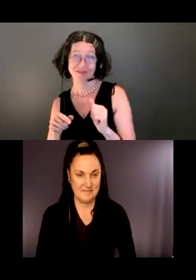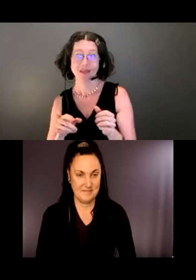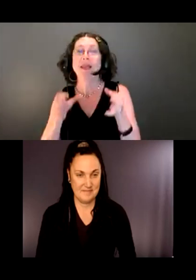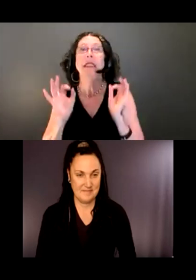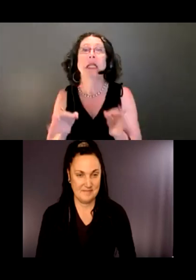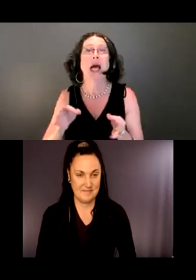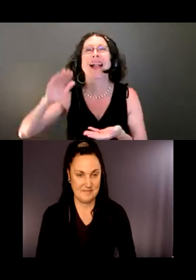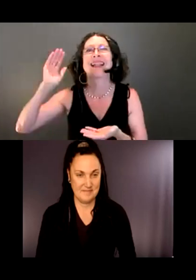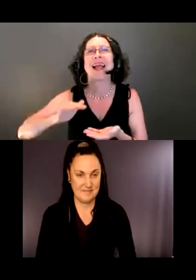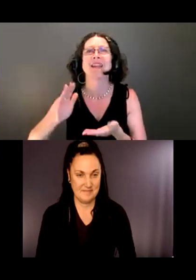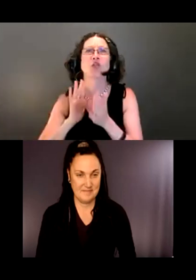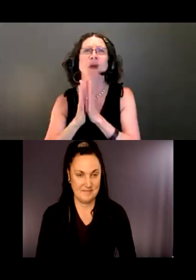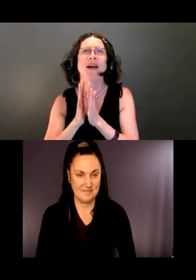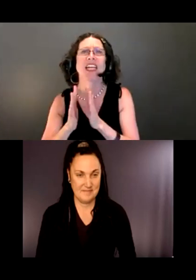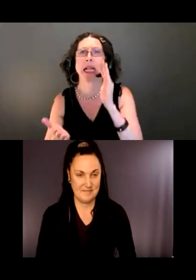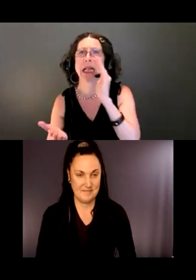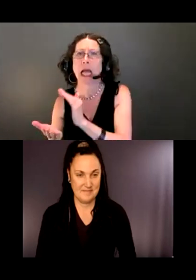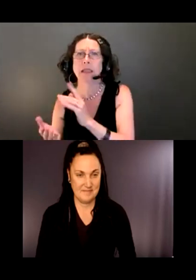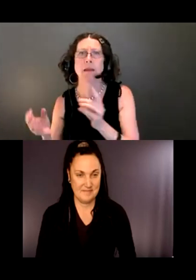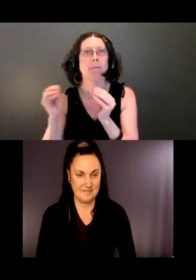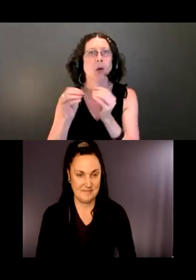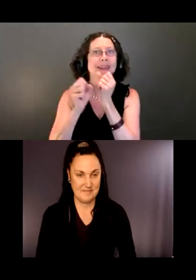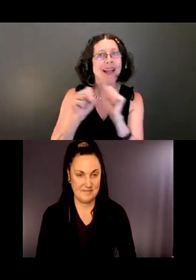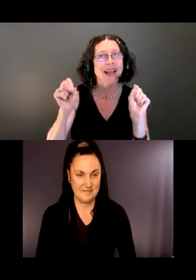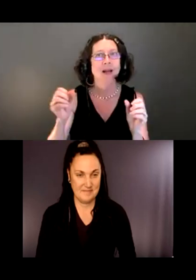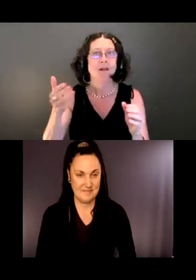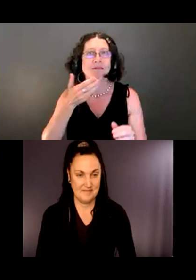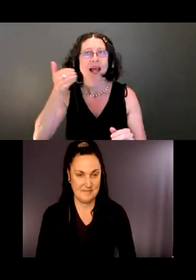improve safety, safe access to trailheads, and really increase